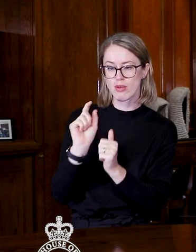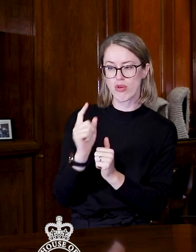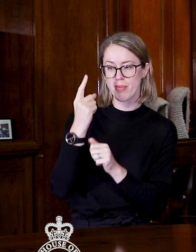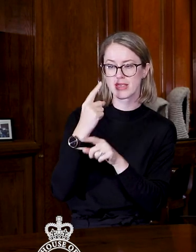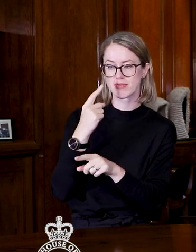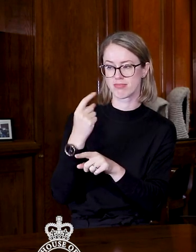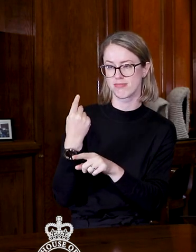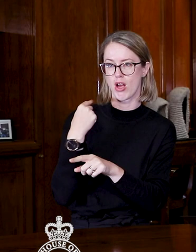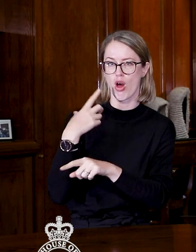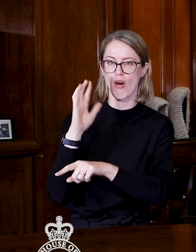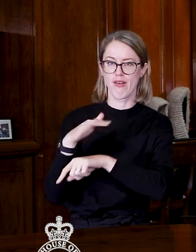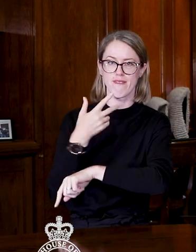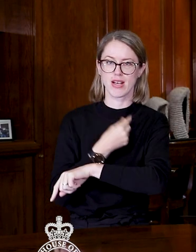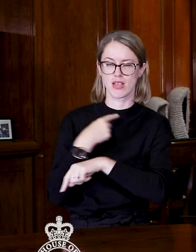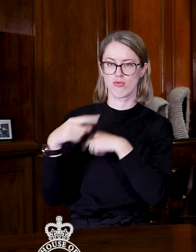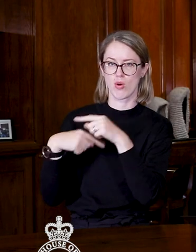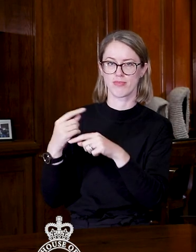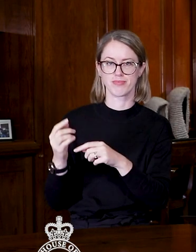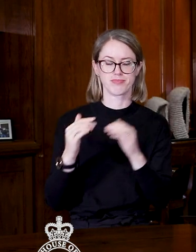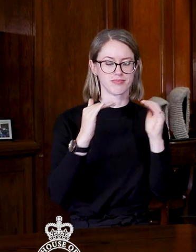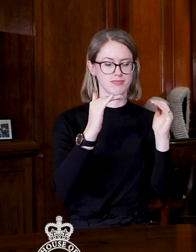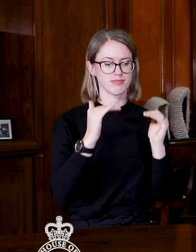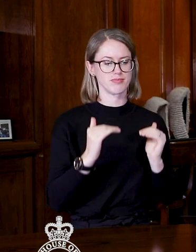about the vaccine rollout.